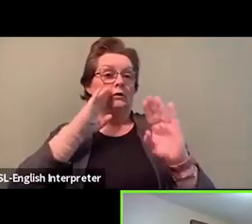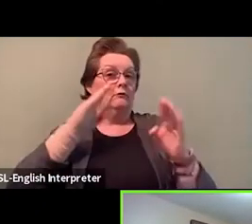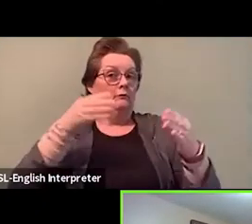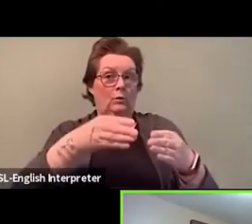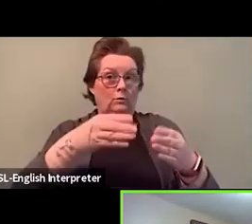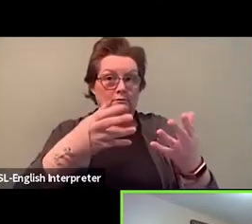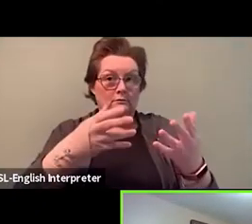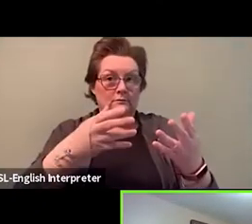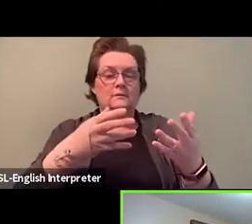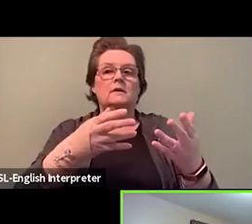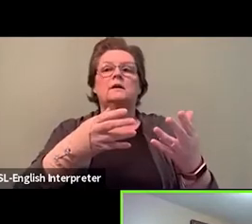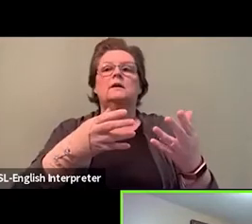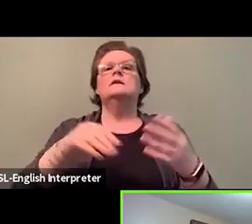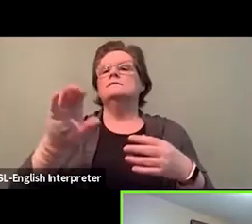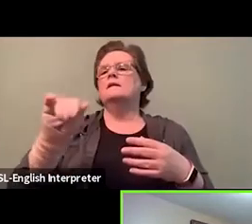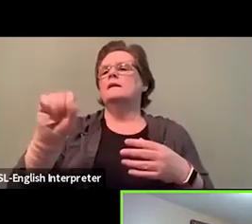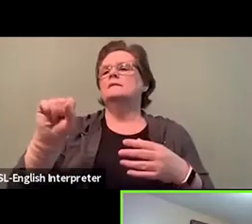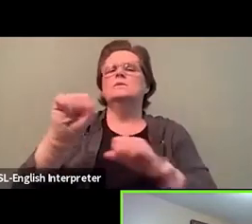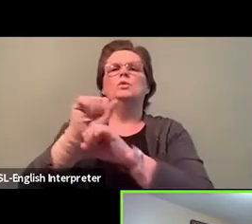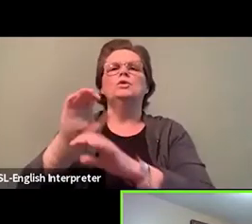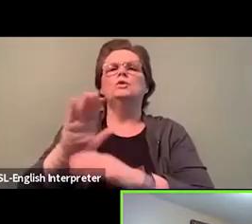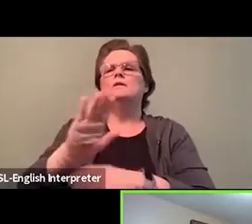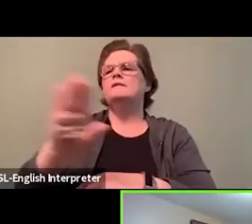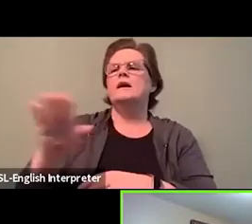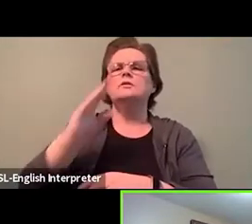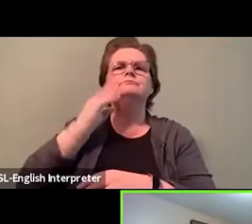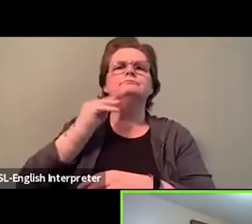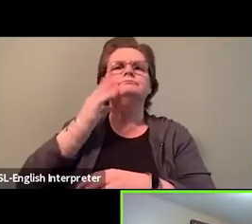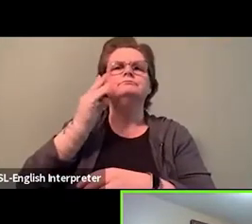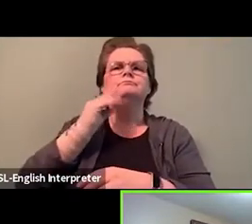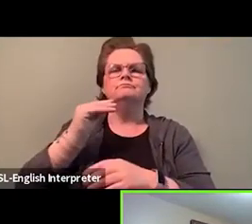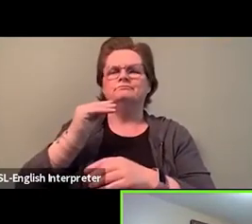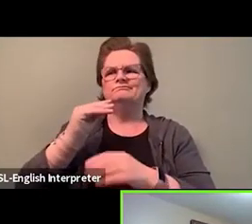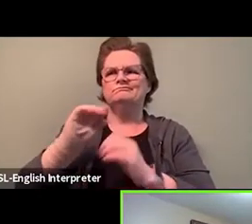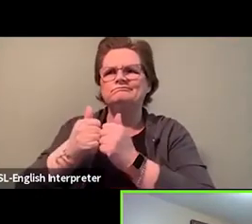by Children's Aids workers and unions across the province.